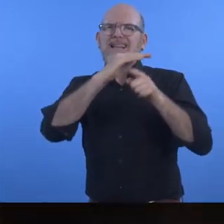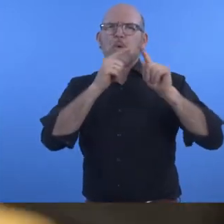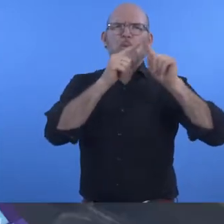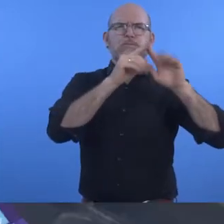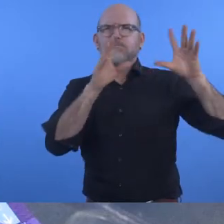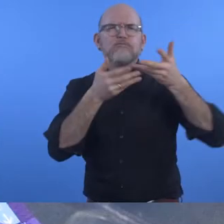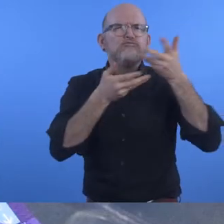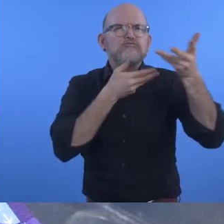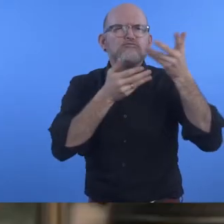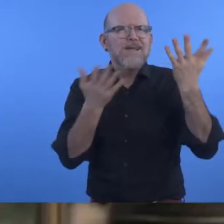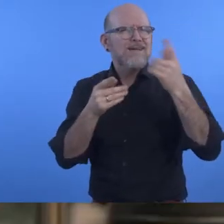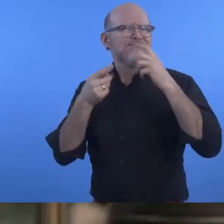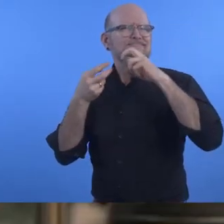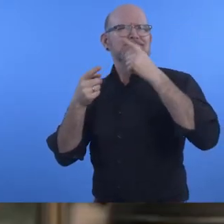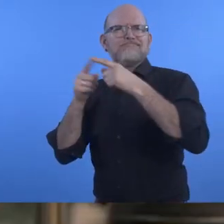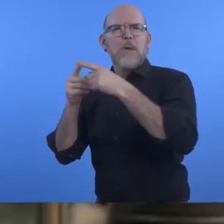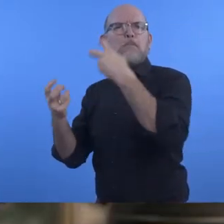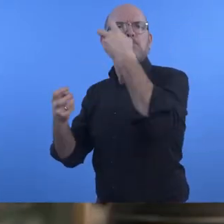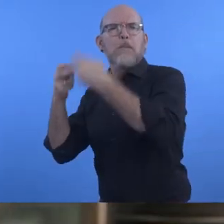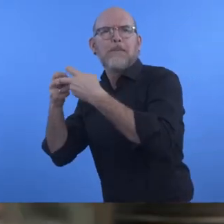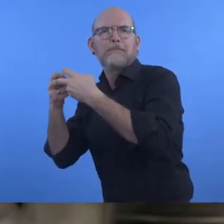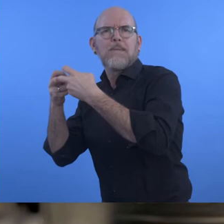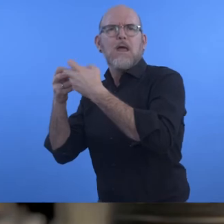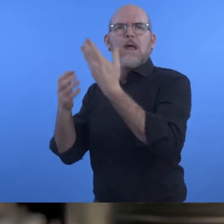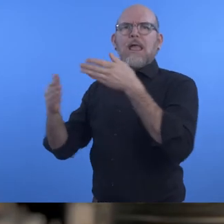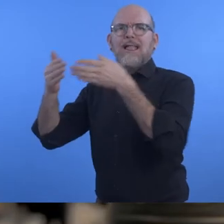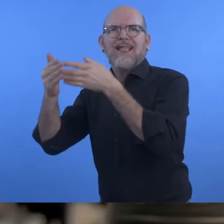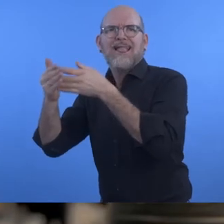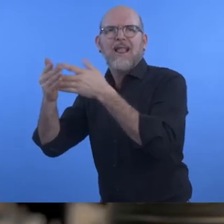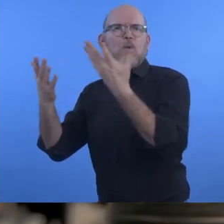addressing issues and barriers to accessing public transport.